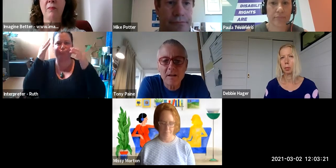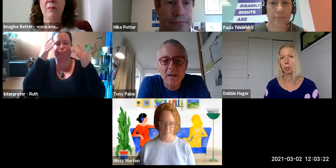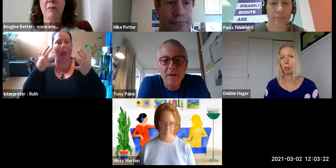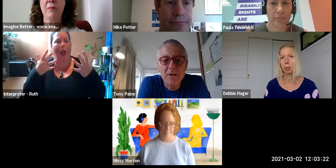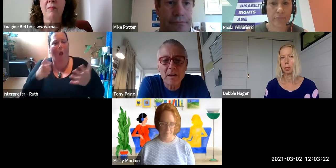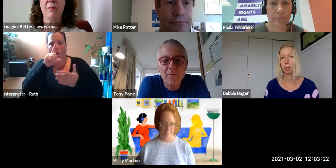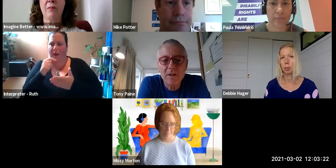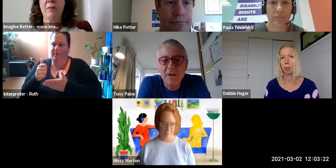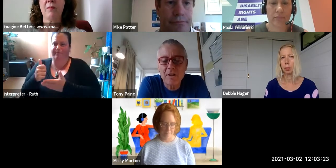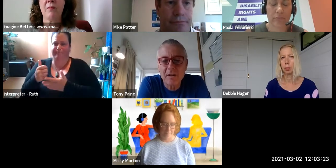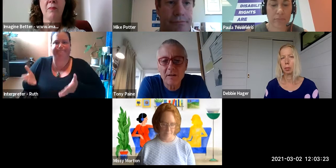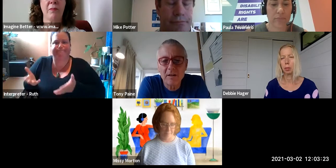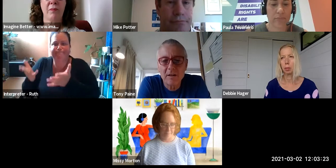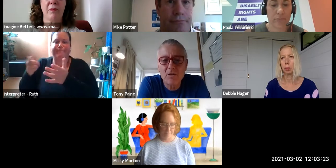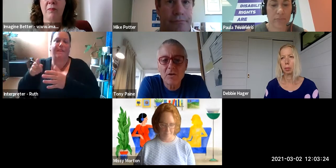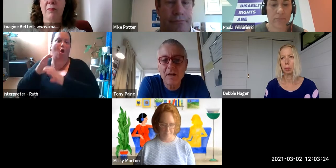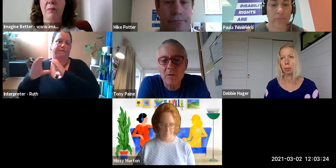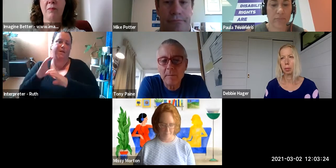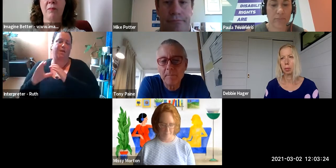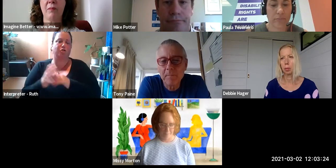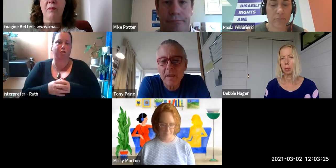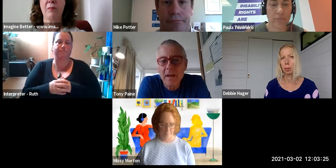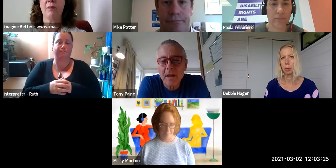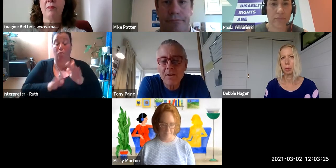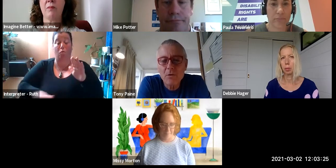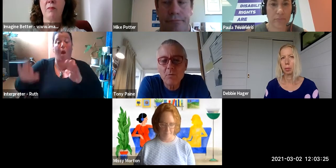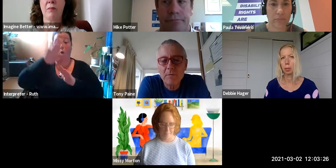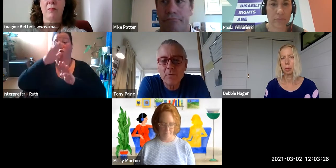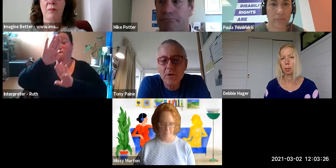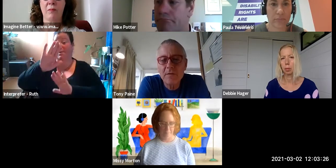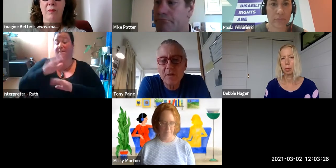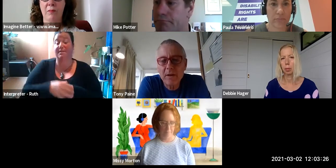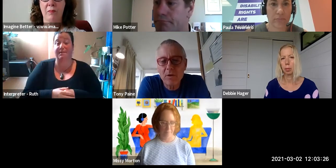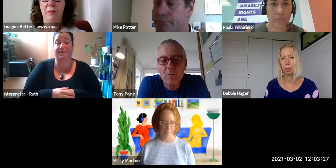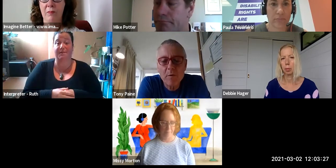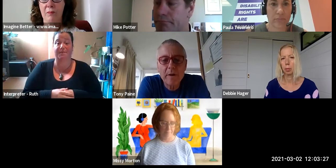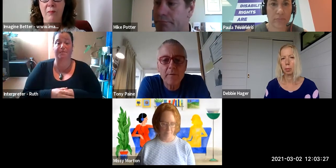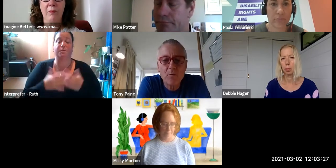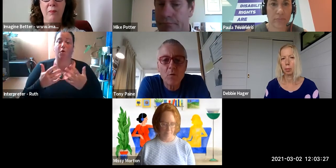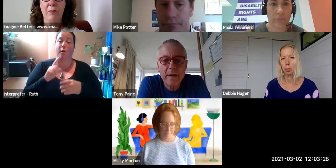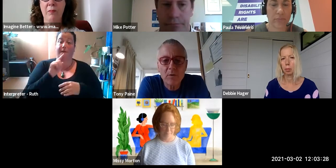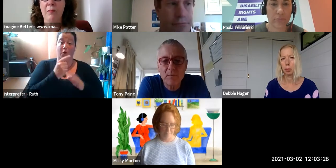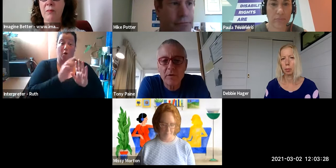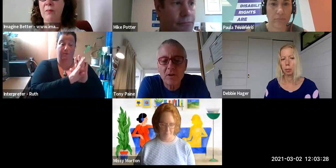that conversation across New Zealand really. So for the first of these panels - and we will be running a few more panels on various